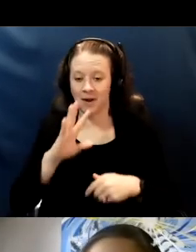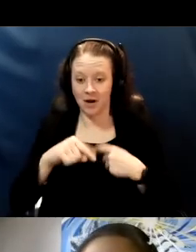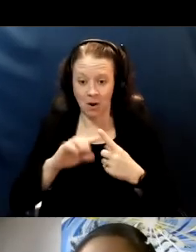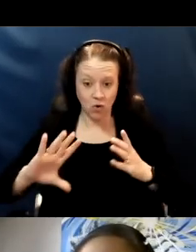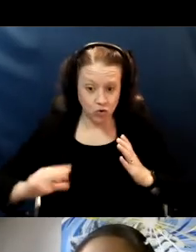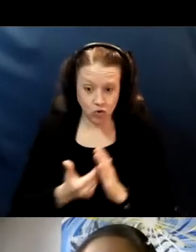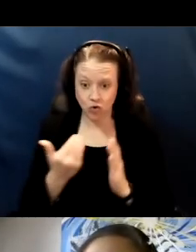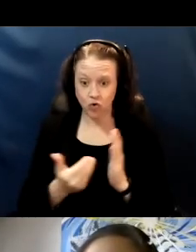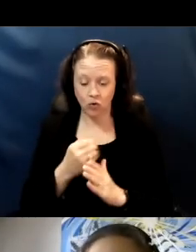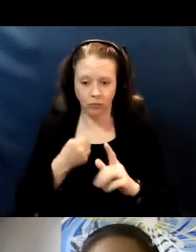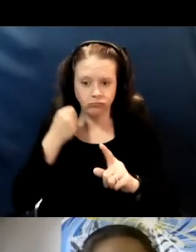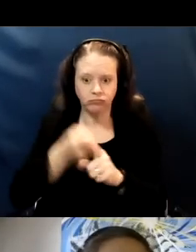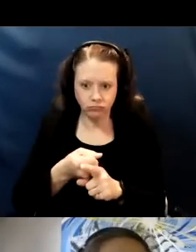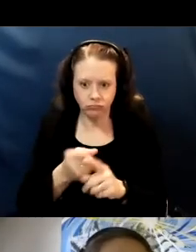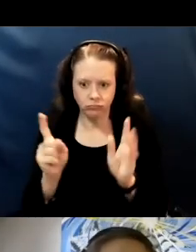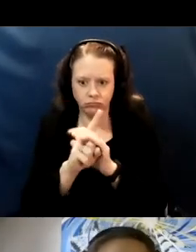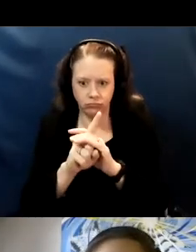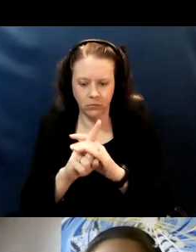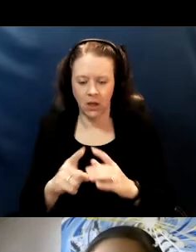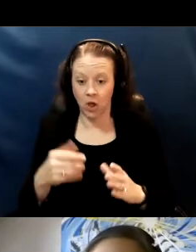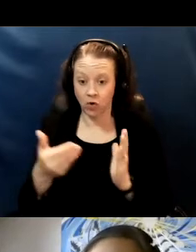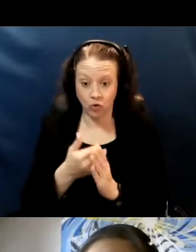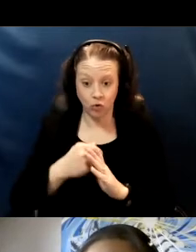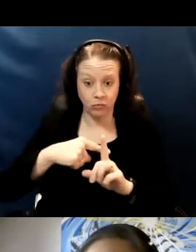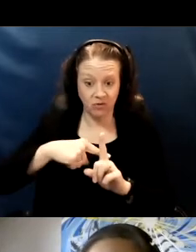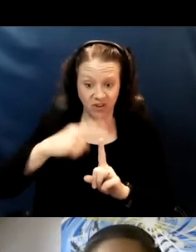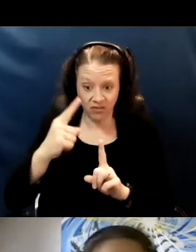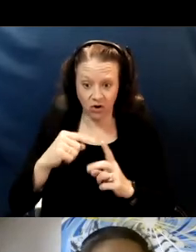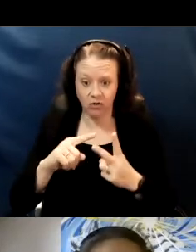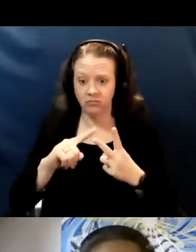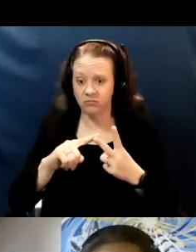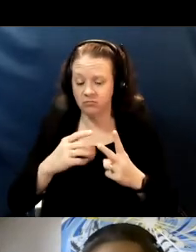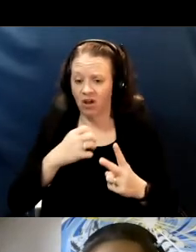So any new fever, cough, sore throat,